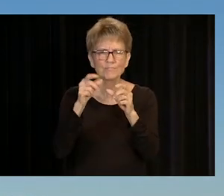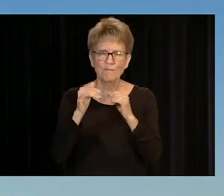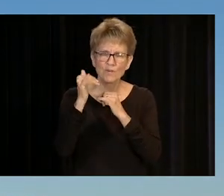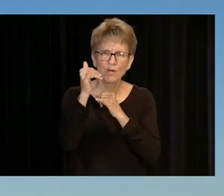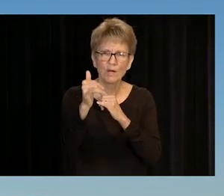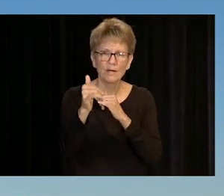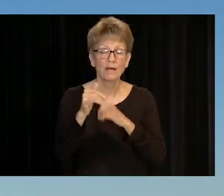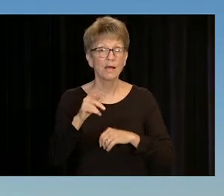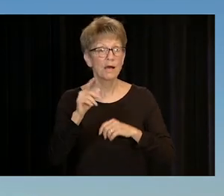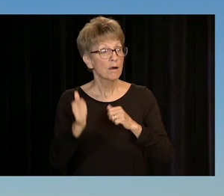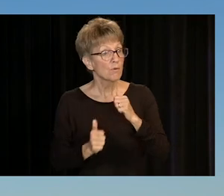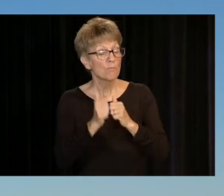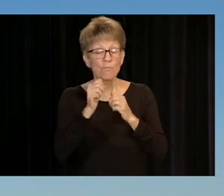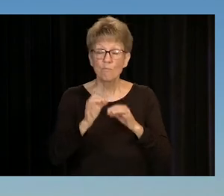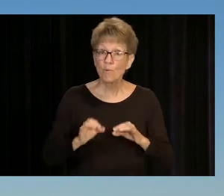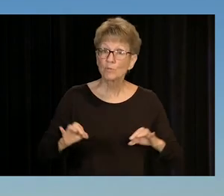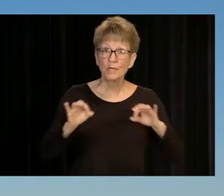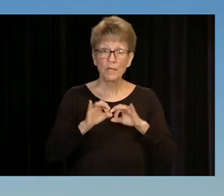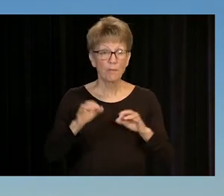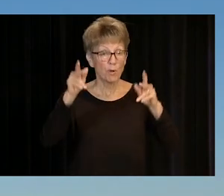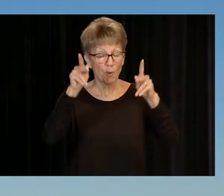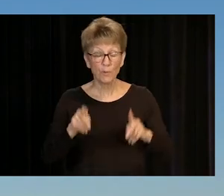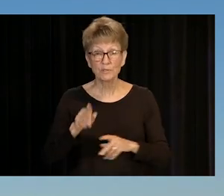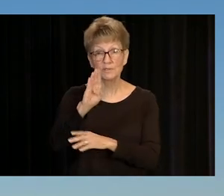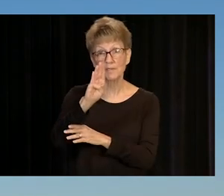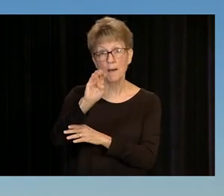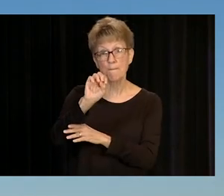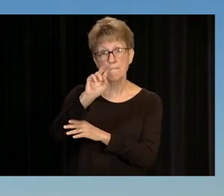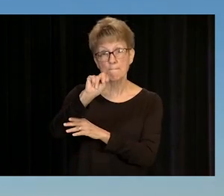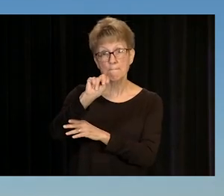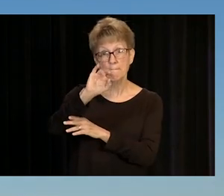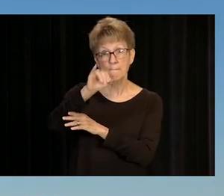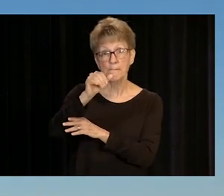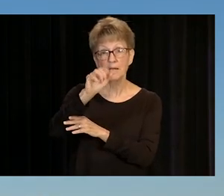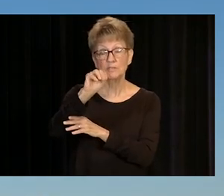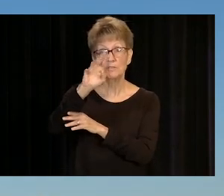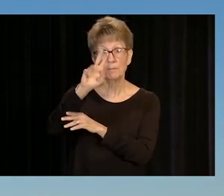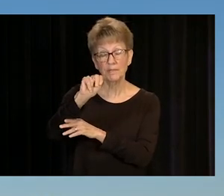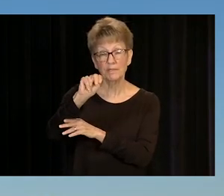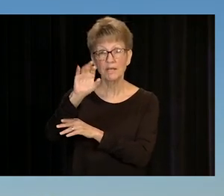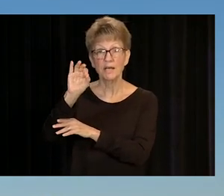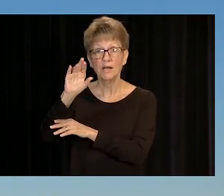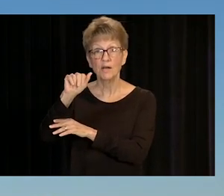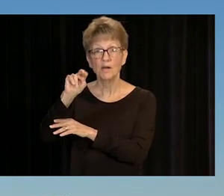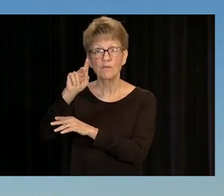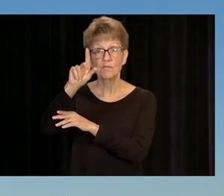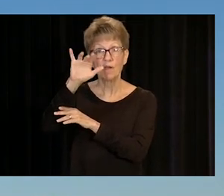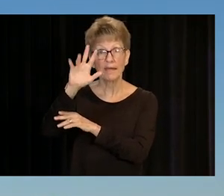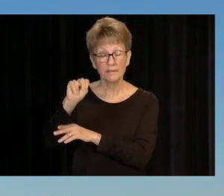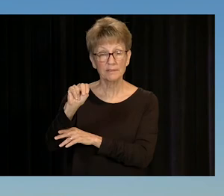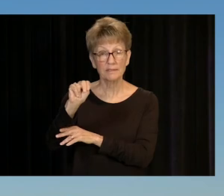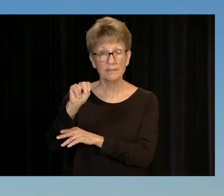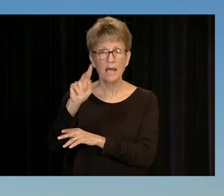AMERICAN STATESMEN, AUTHOR, INVENTOR, AND PATRIOT BENJAMIN FRANKLIN ONCE SAID, THE NOBLEST QUESTION